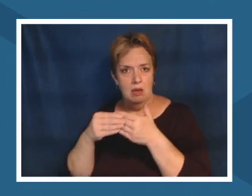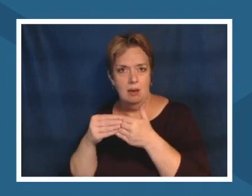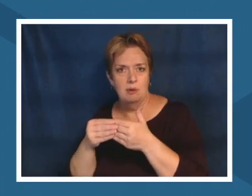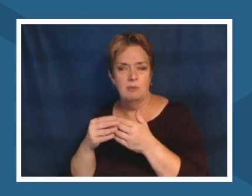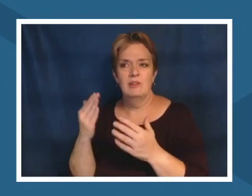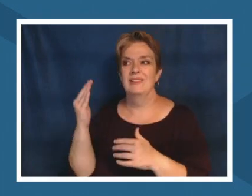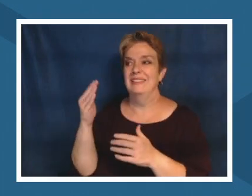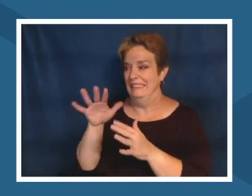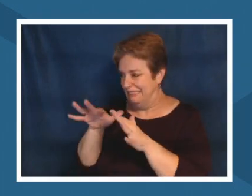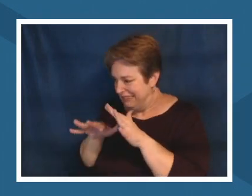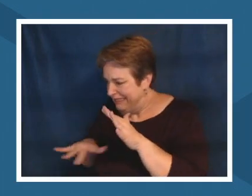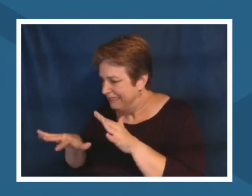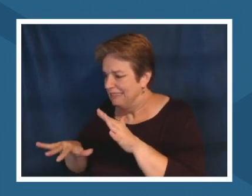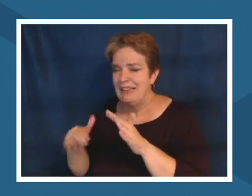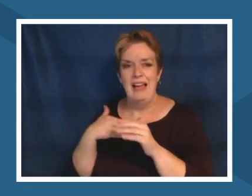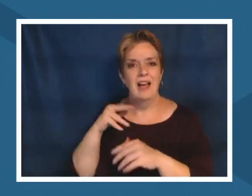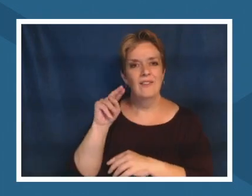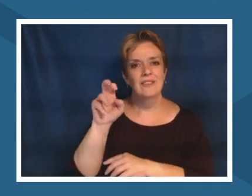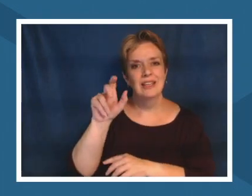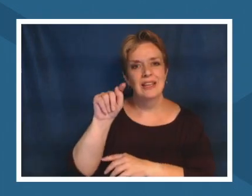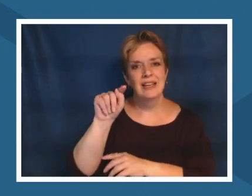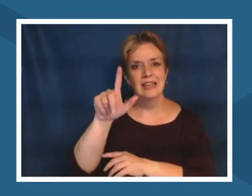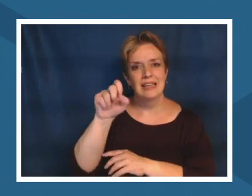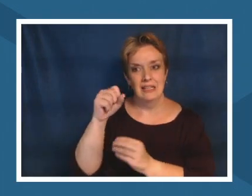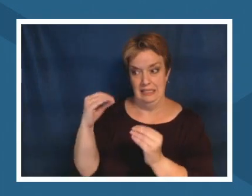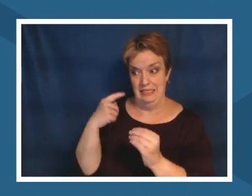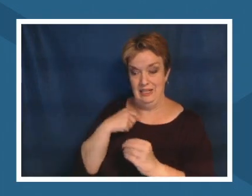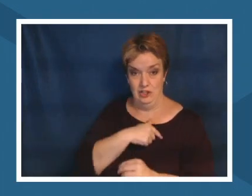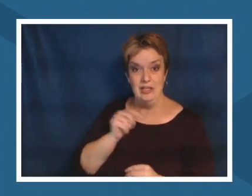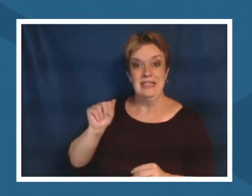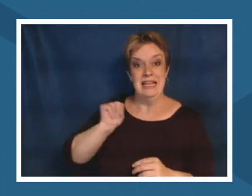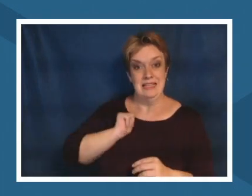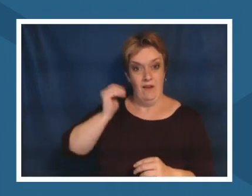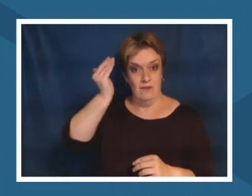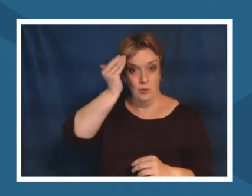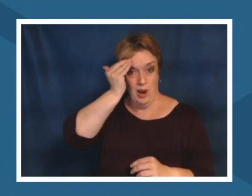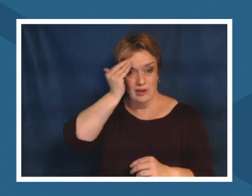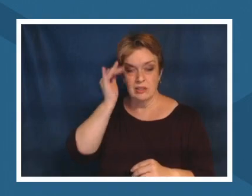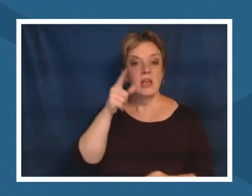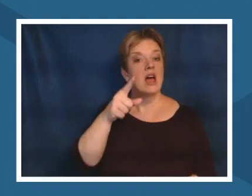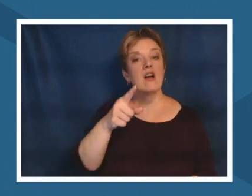because if you're not self-aware nettle will remind you pretty quickly